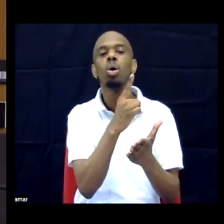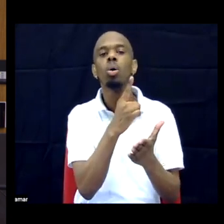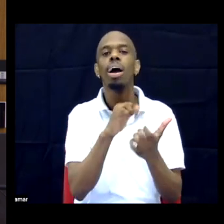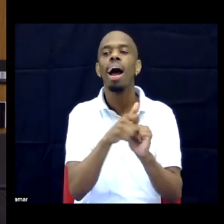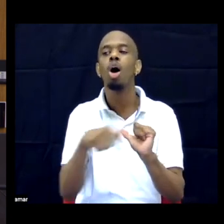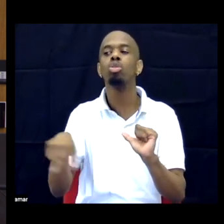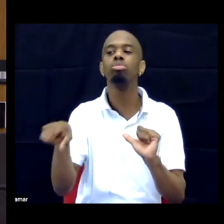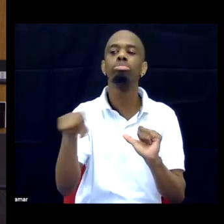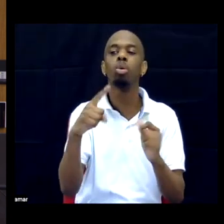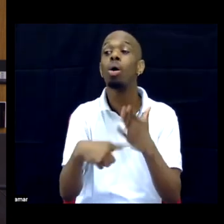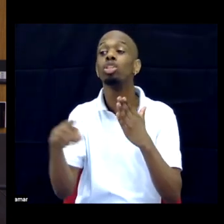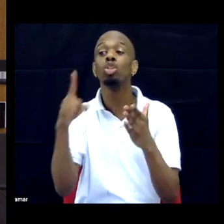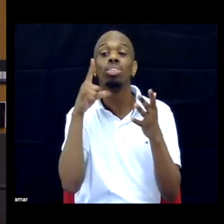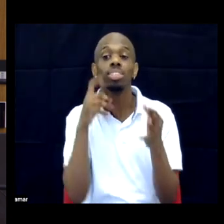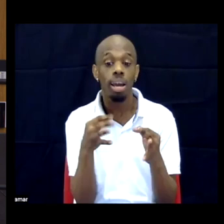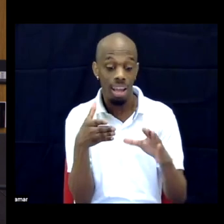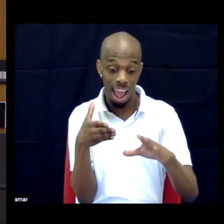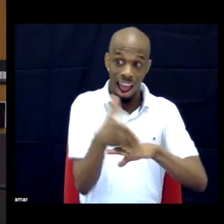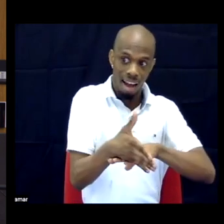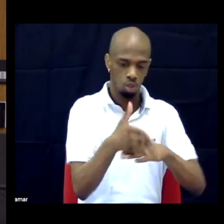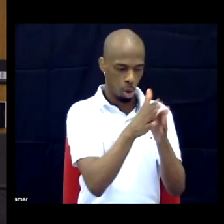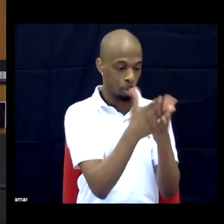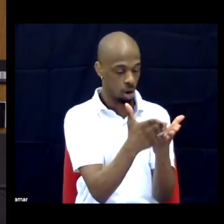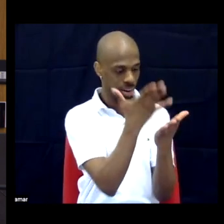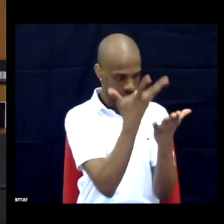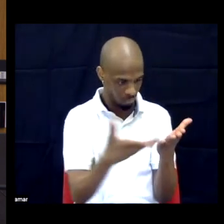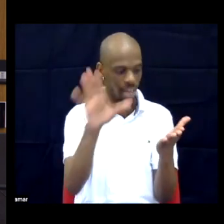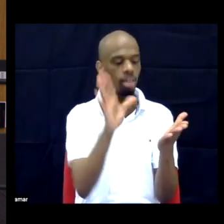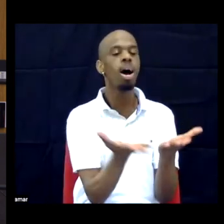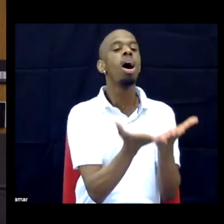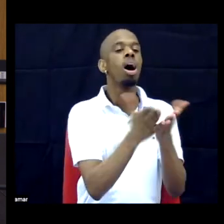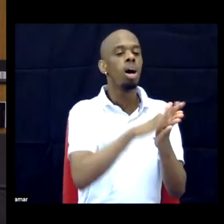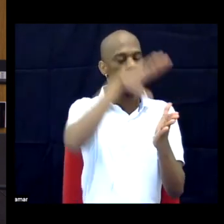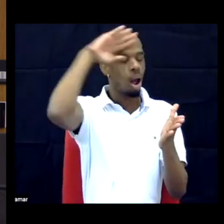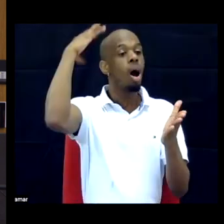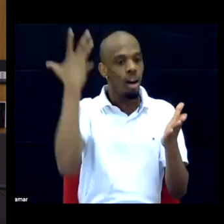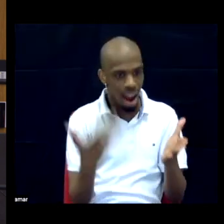DR. I... yes and -- yes and yes.